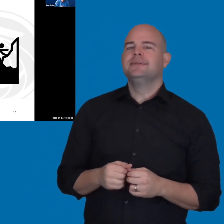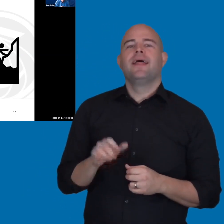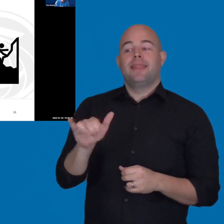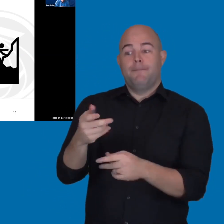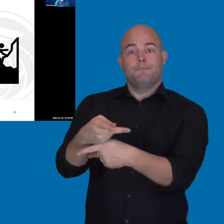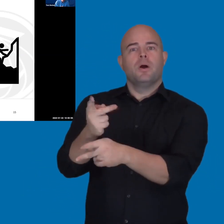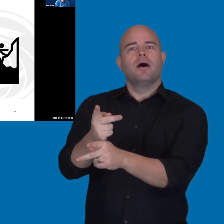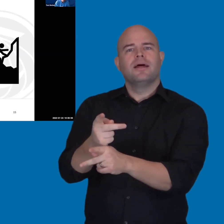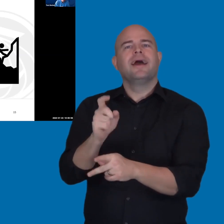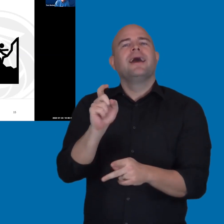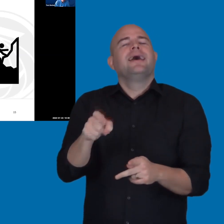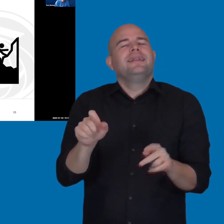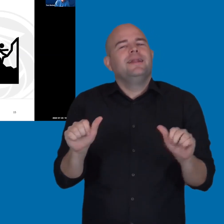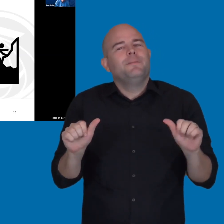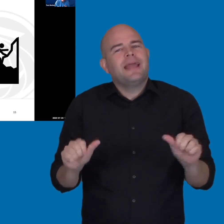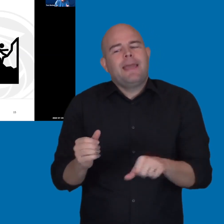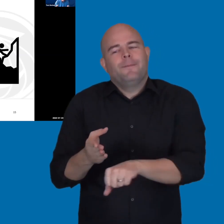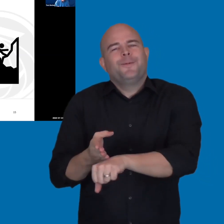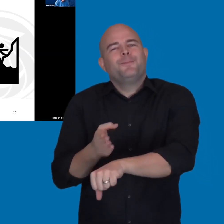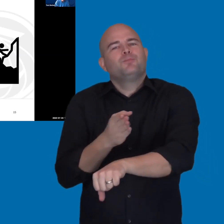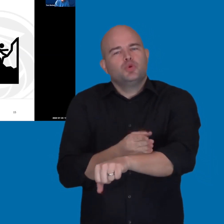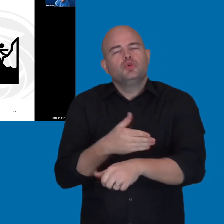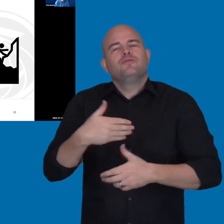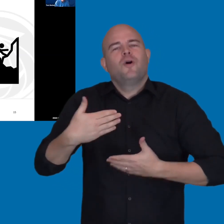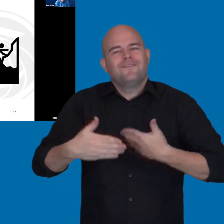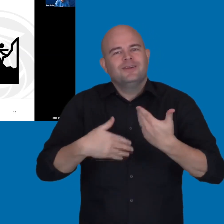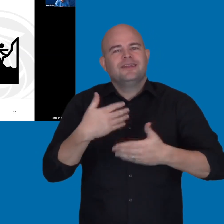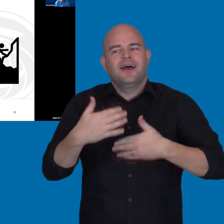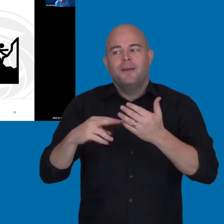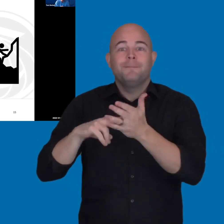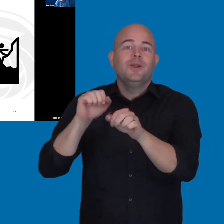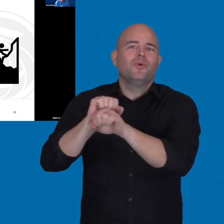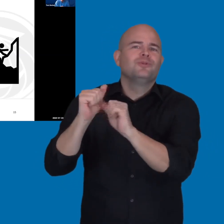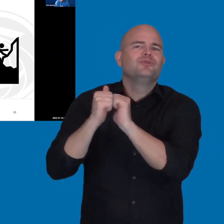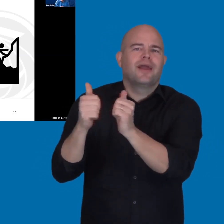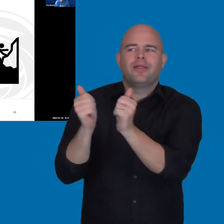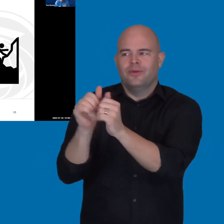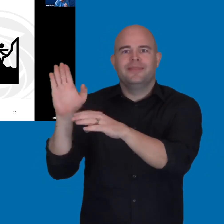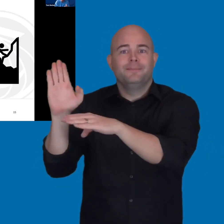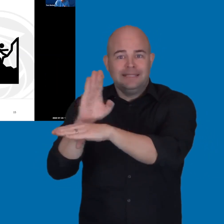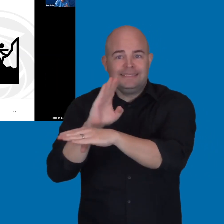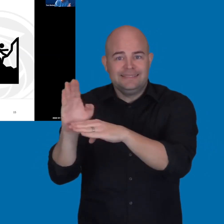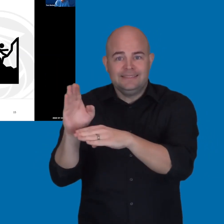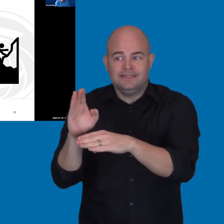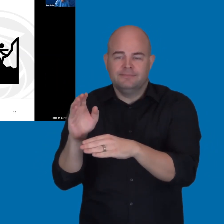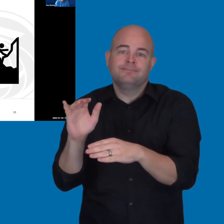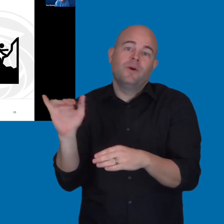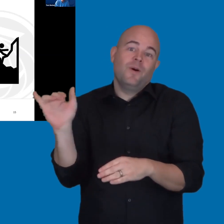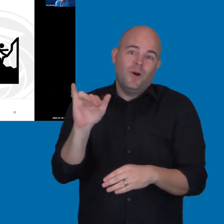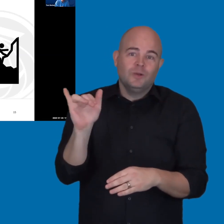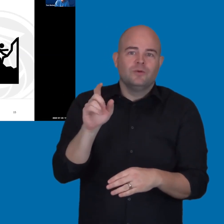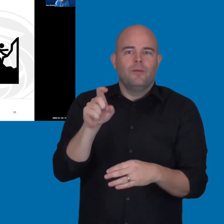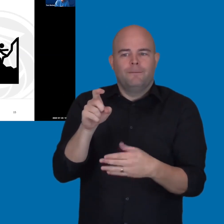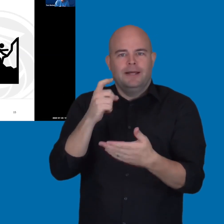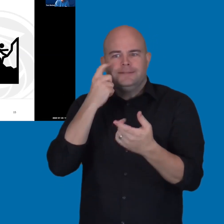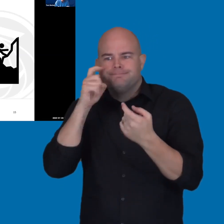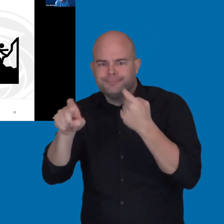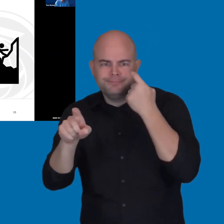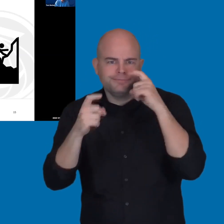of the products over time. This is a collaborative process working with our vendors. And this also relies upon identifying specific